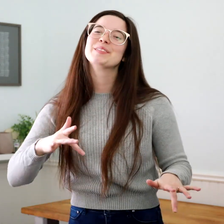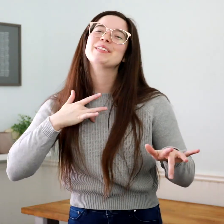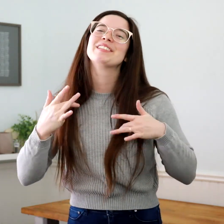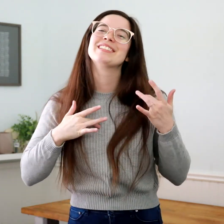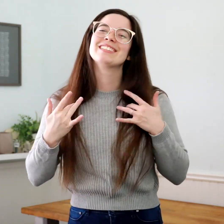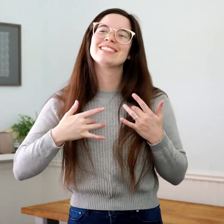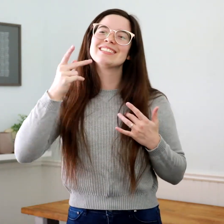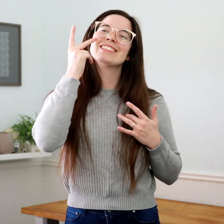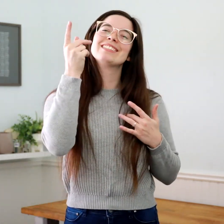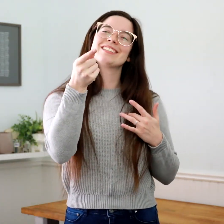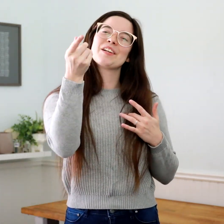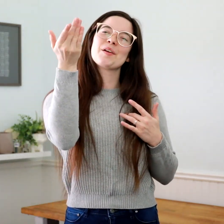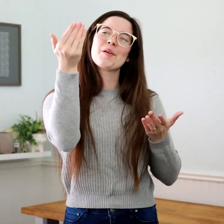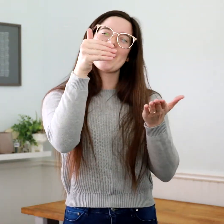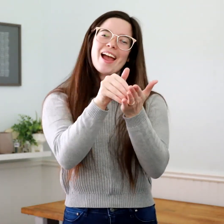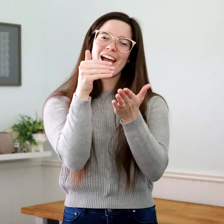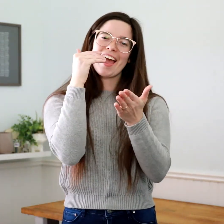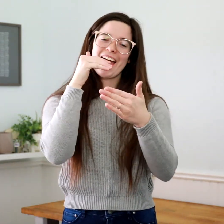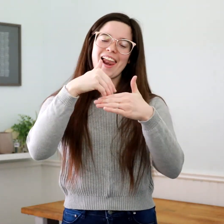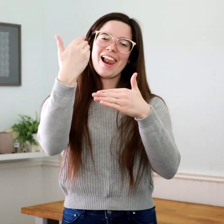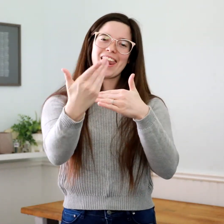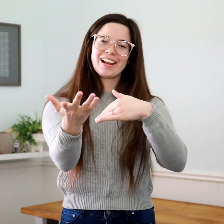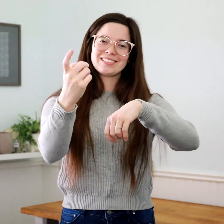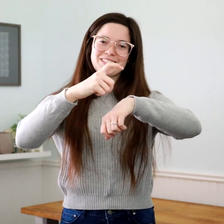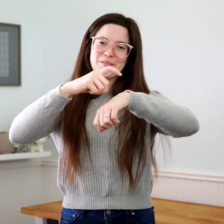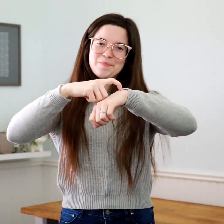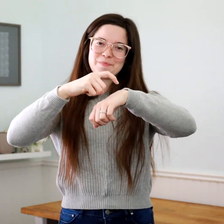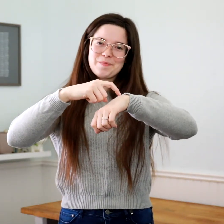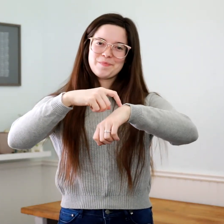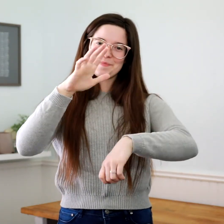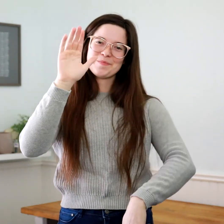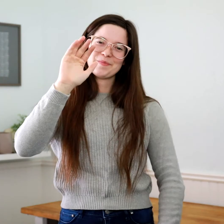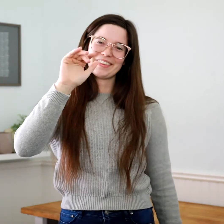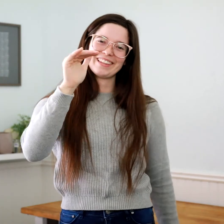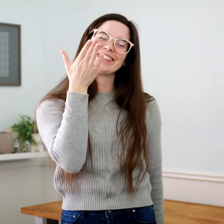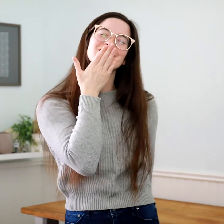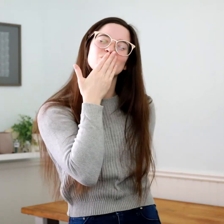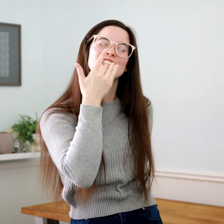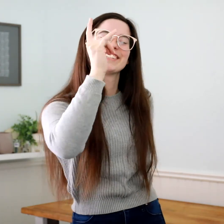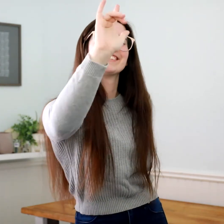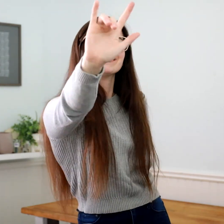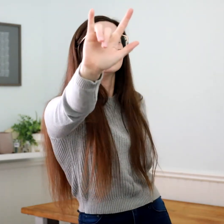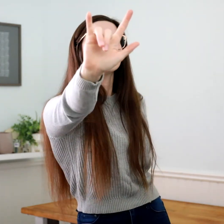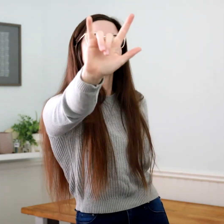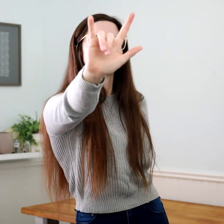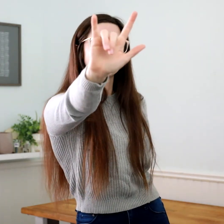I'm excited to see you again next time! Bye! Kiss-ILY!